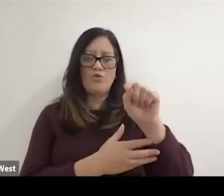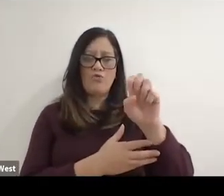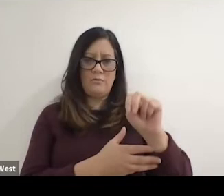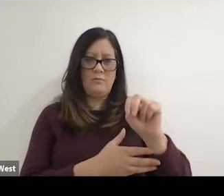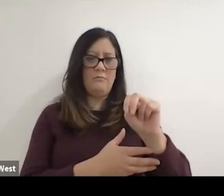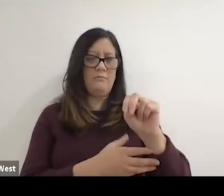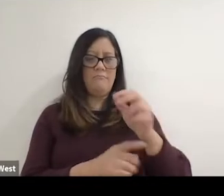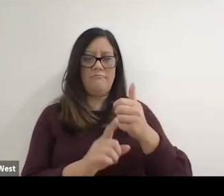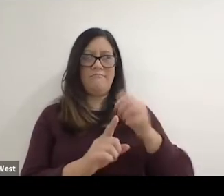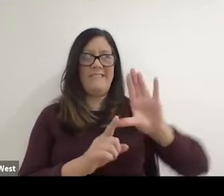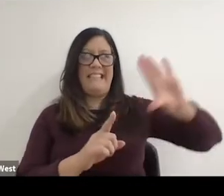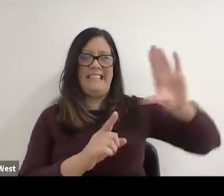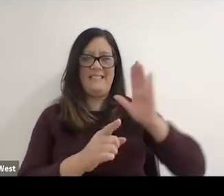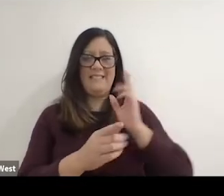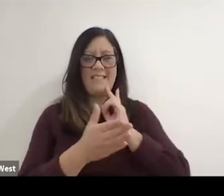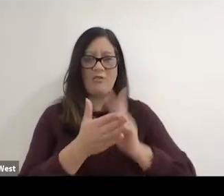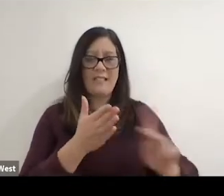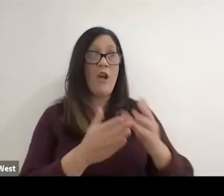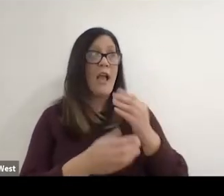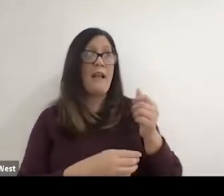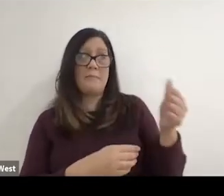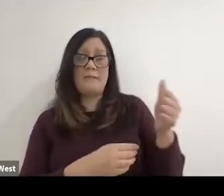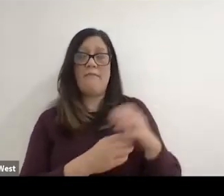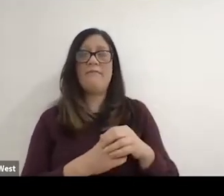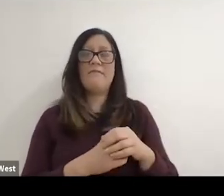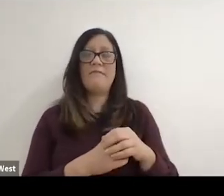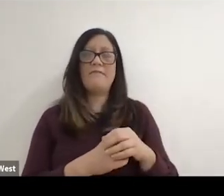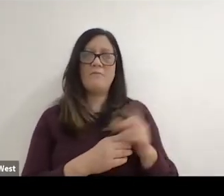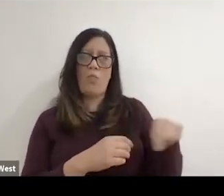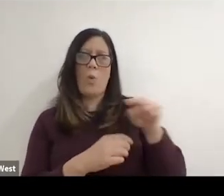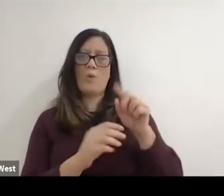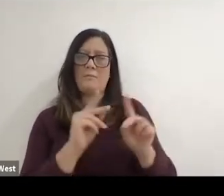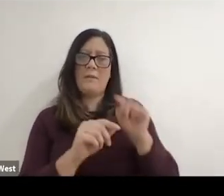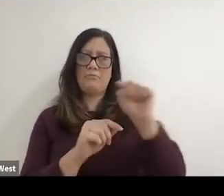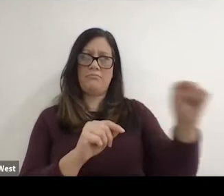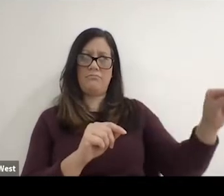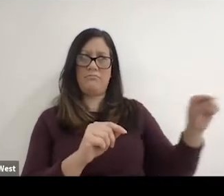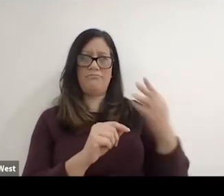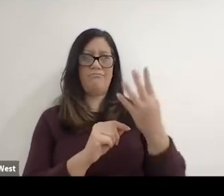his his indomitable secretary and himself. and I just said to the basketball